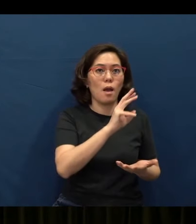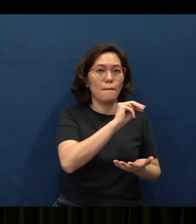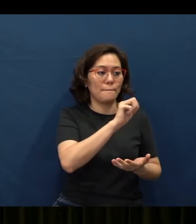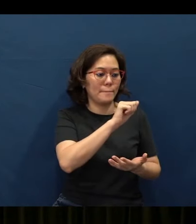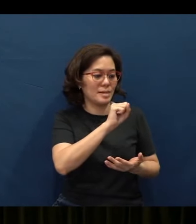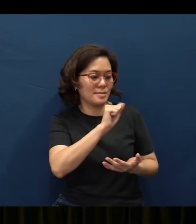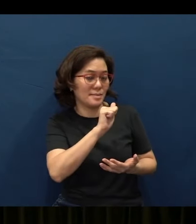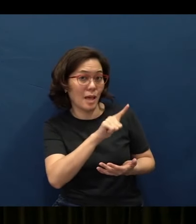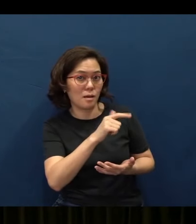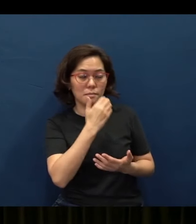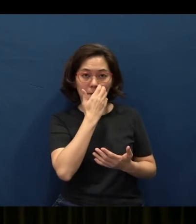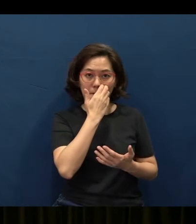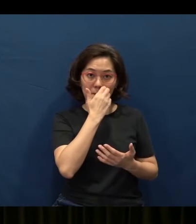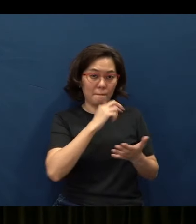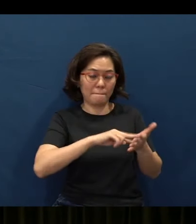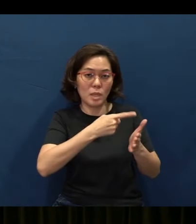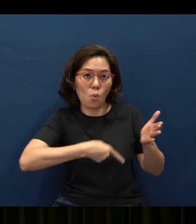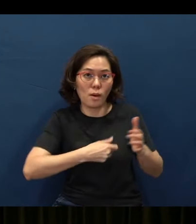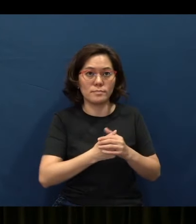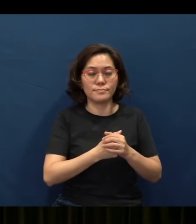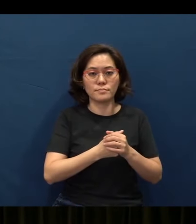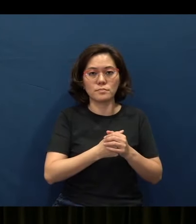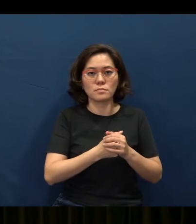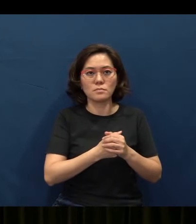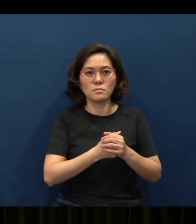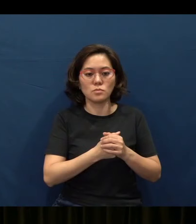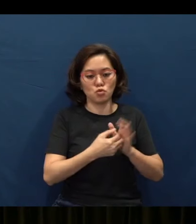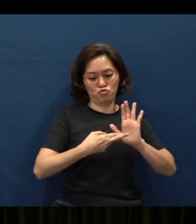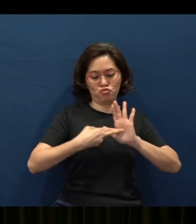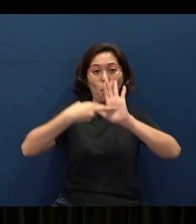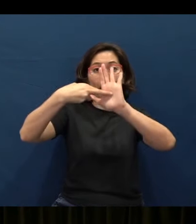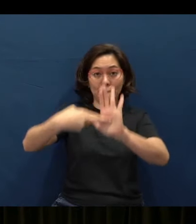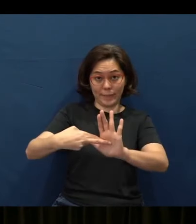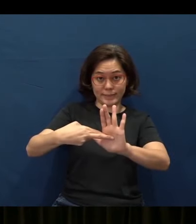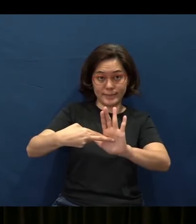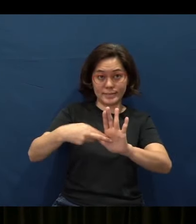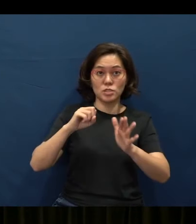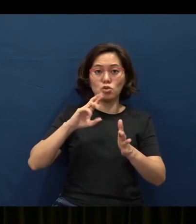and “masal” basically has this idea to mean “to represent” or “to be like”.